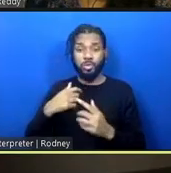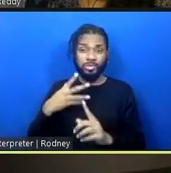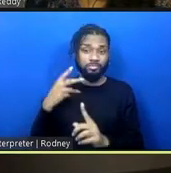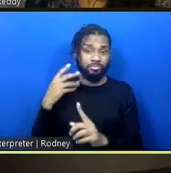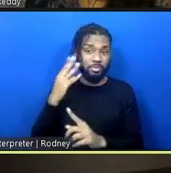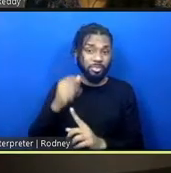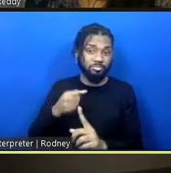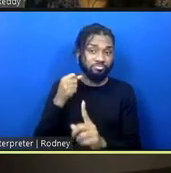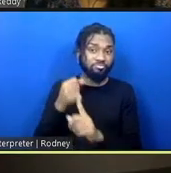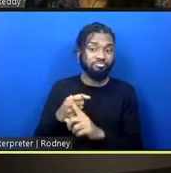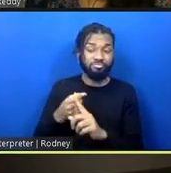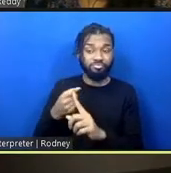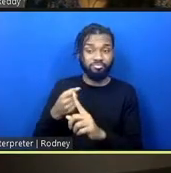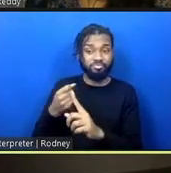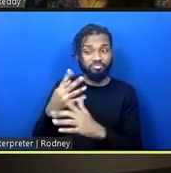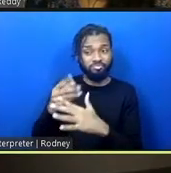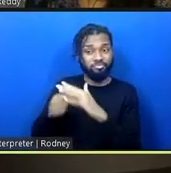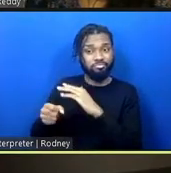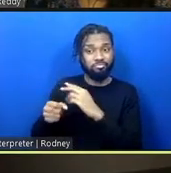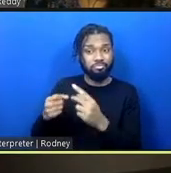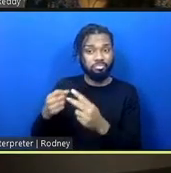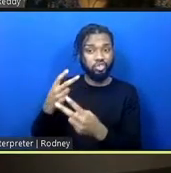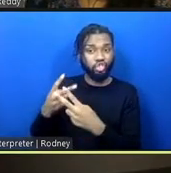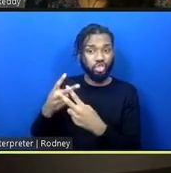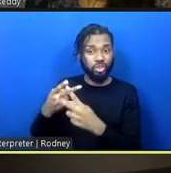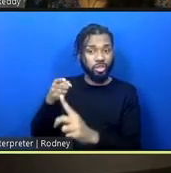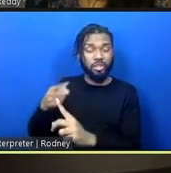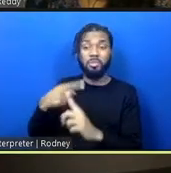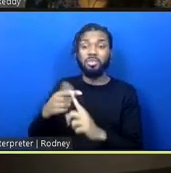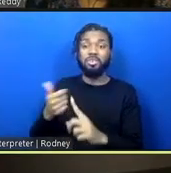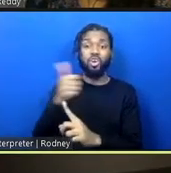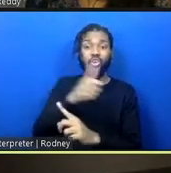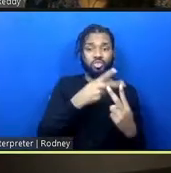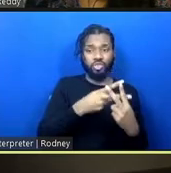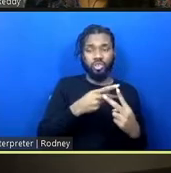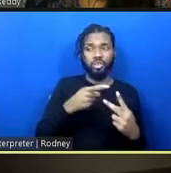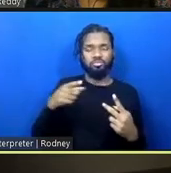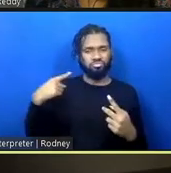that particular jail and others, became really interested in thinking about how